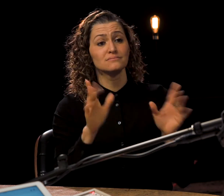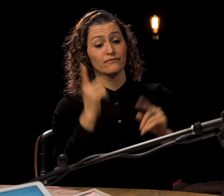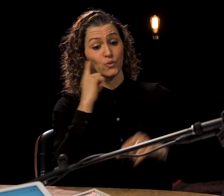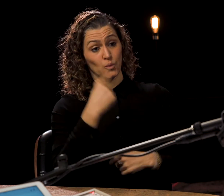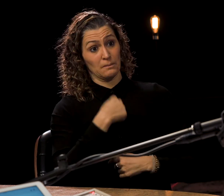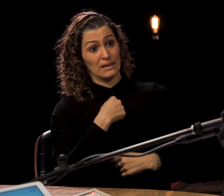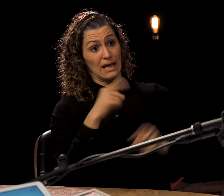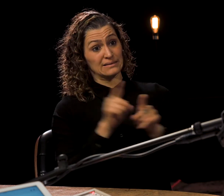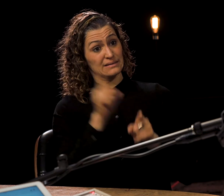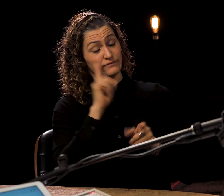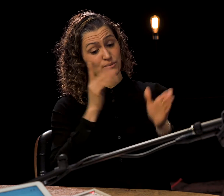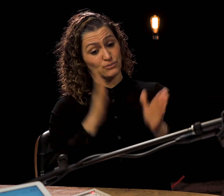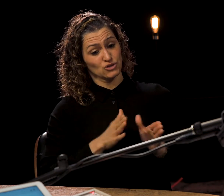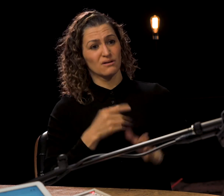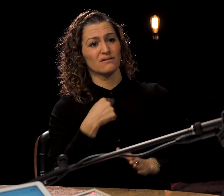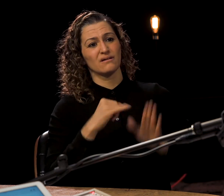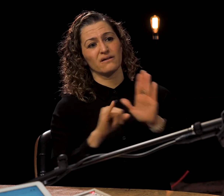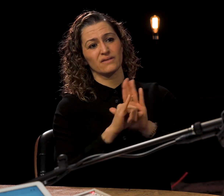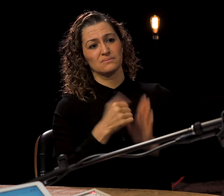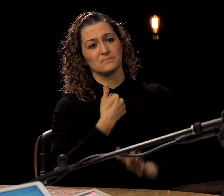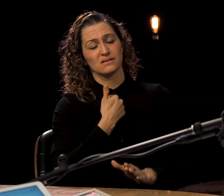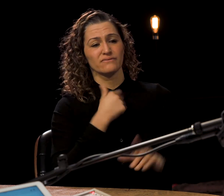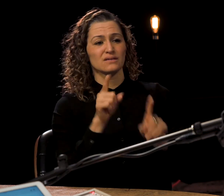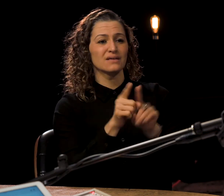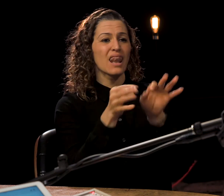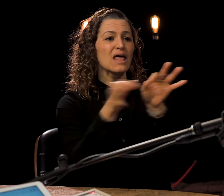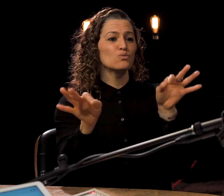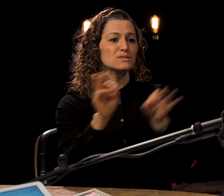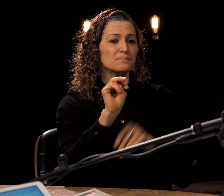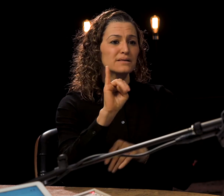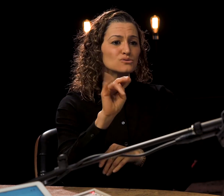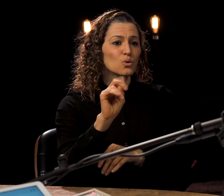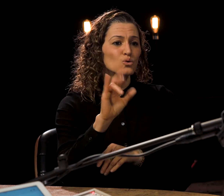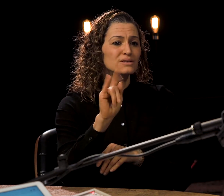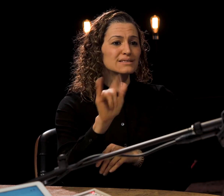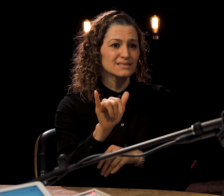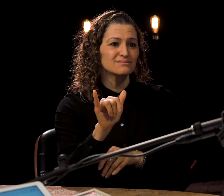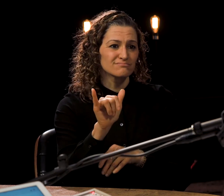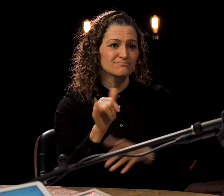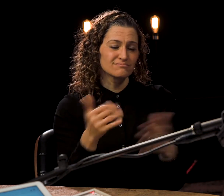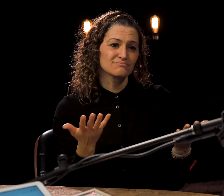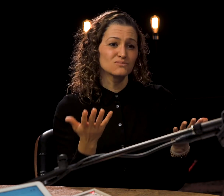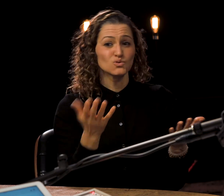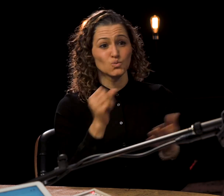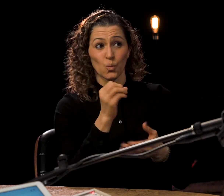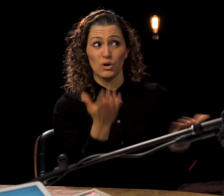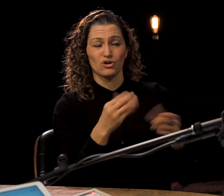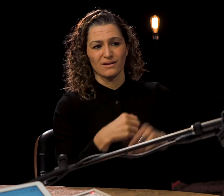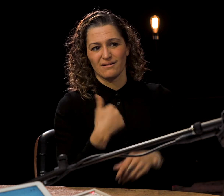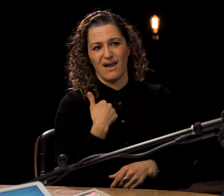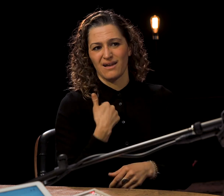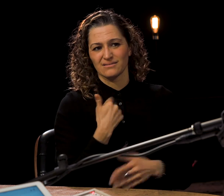Dawn Jani Birley: in representing our community Dawn Jani Birley: in the media. Dawn Jani Birley: We consider ourselves a linguistic minority,